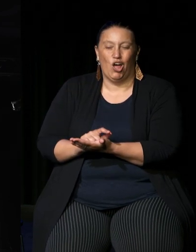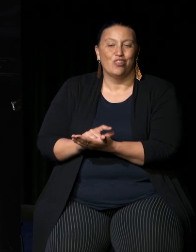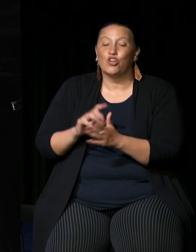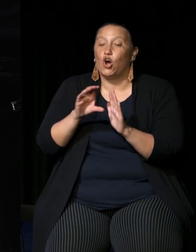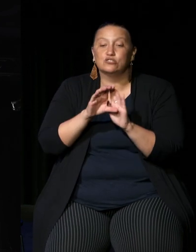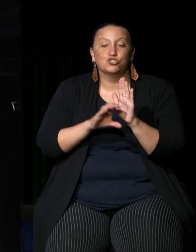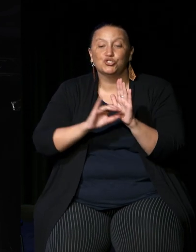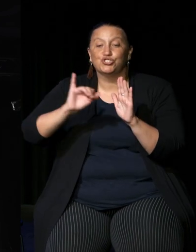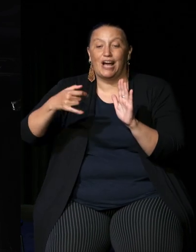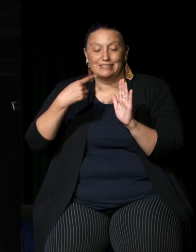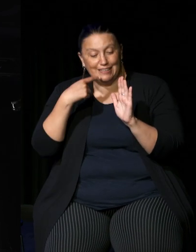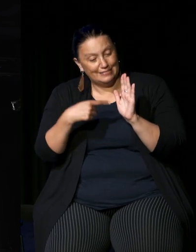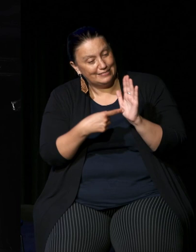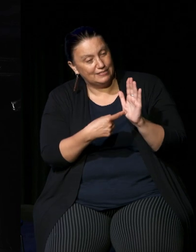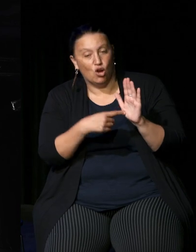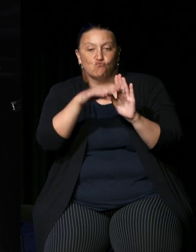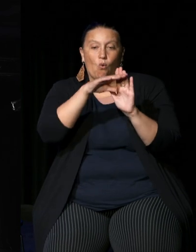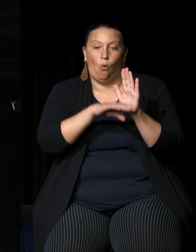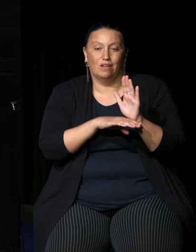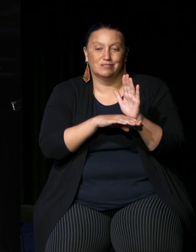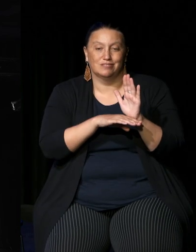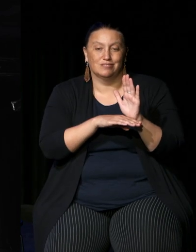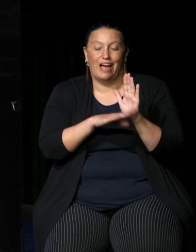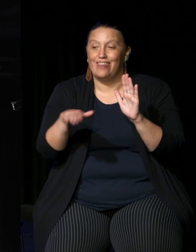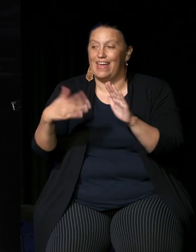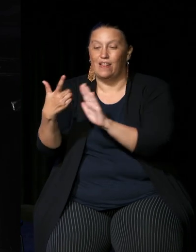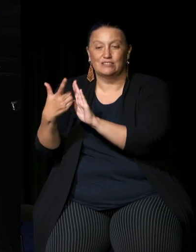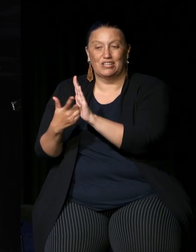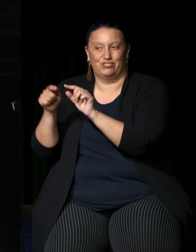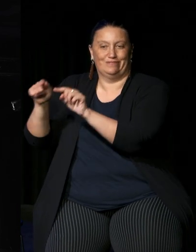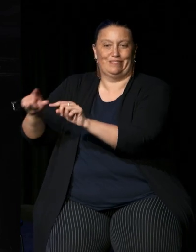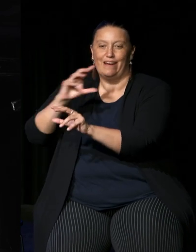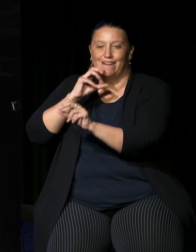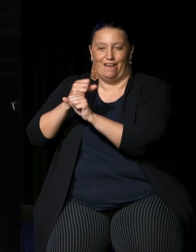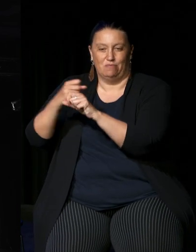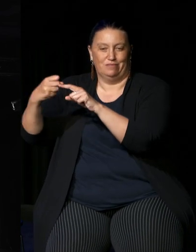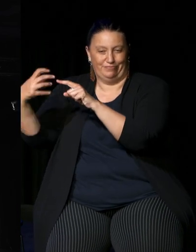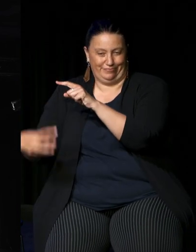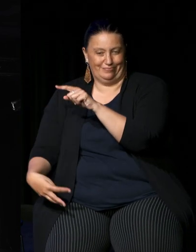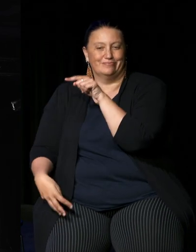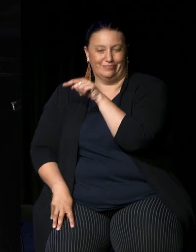gives you this sort of overarching rule book and then the legislation is defined underneath now uh